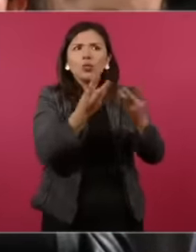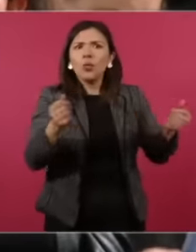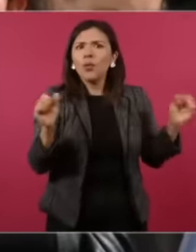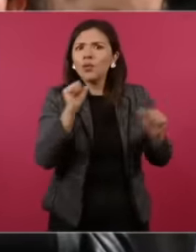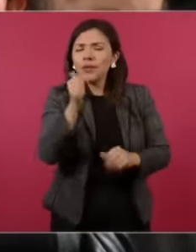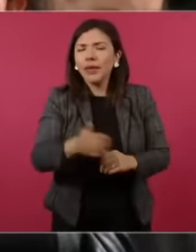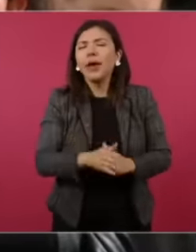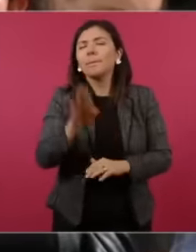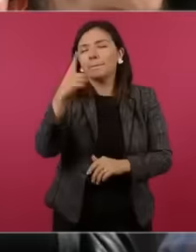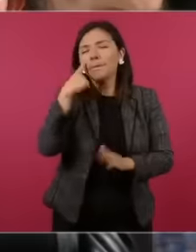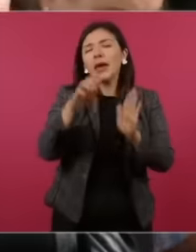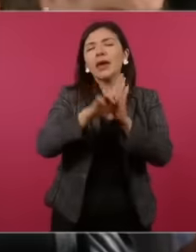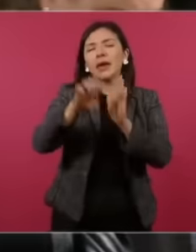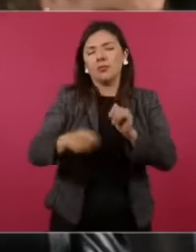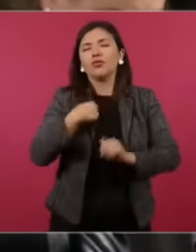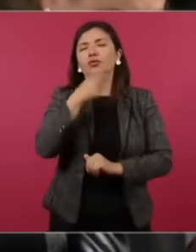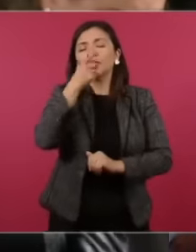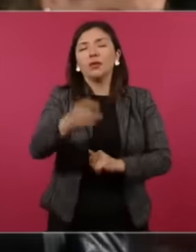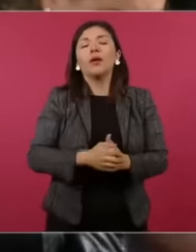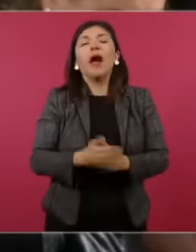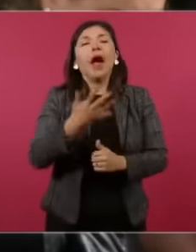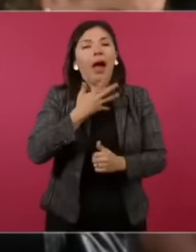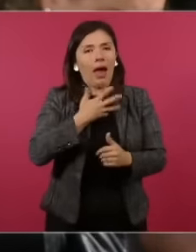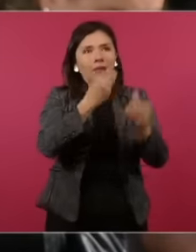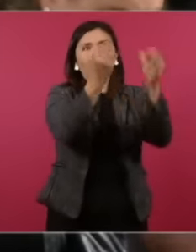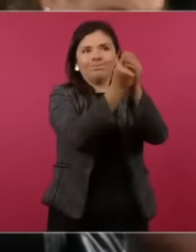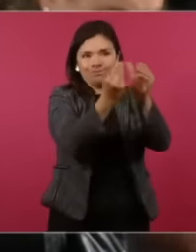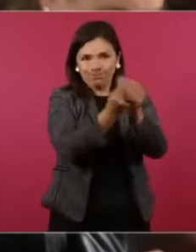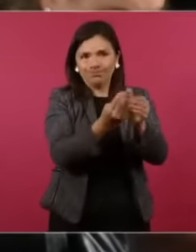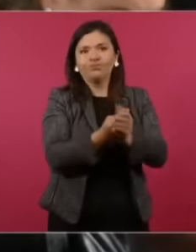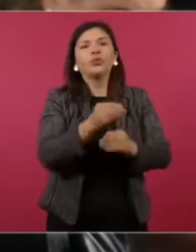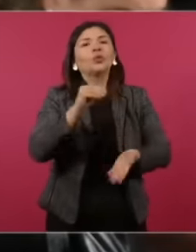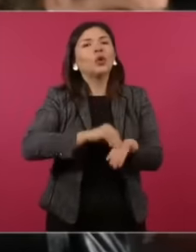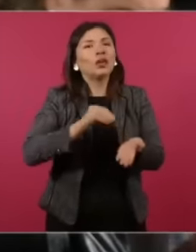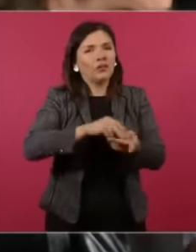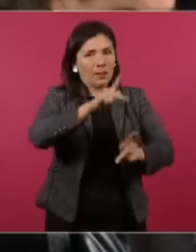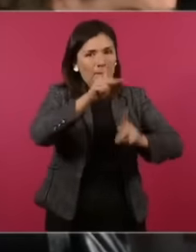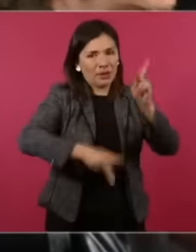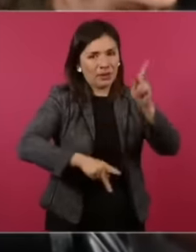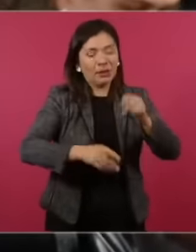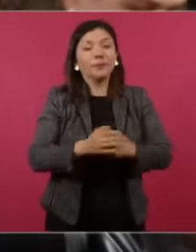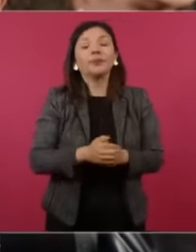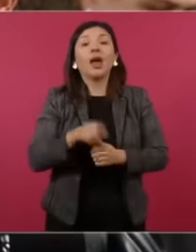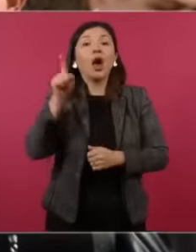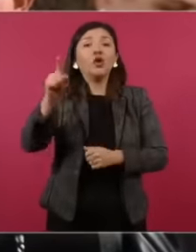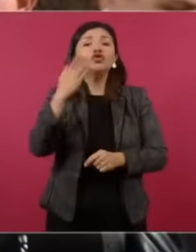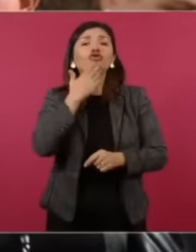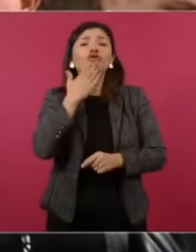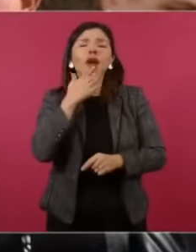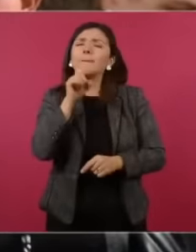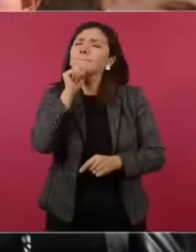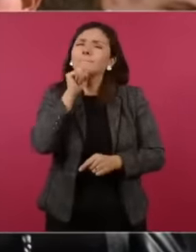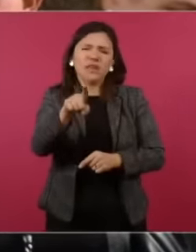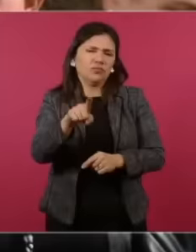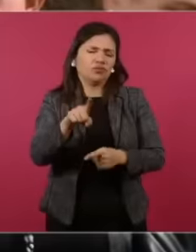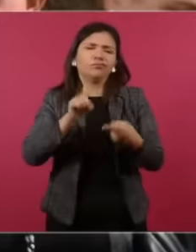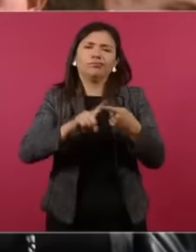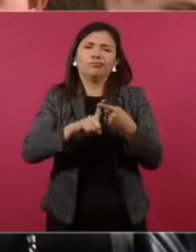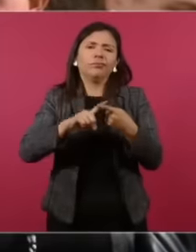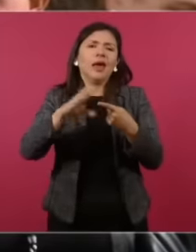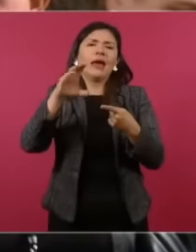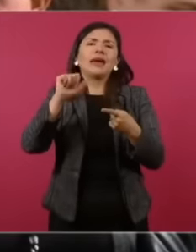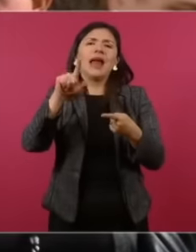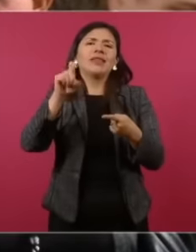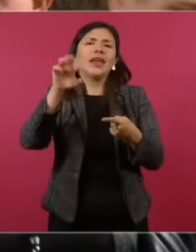some cases of impunity that are pending in Sonora Well, the same Max Calderón who is still